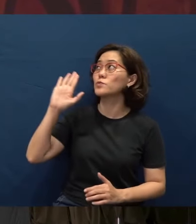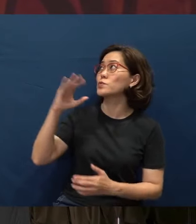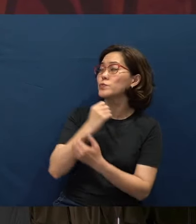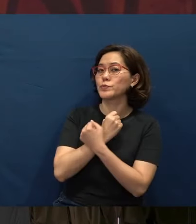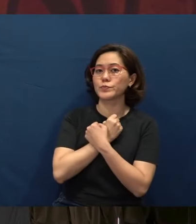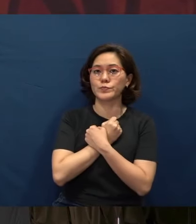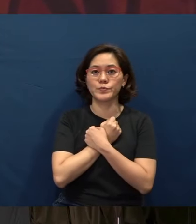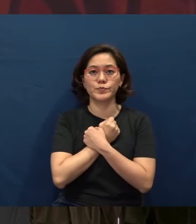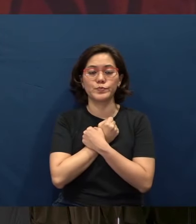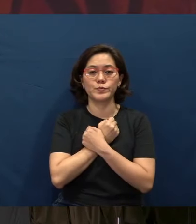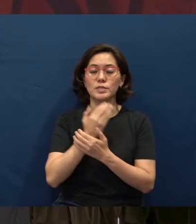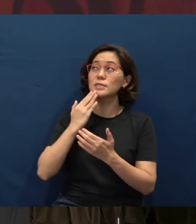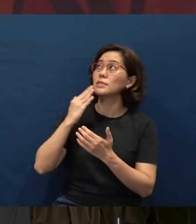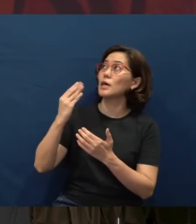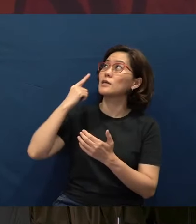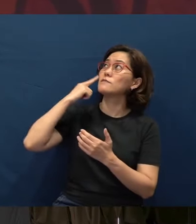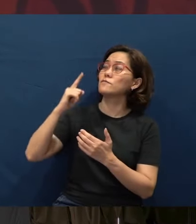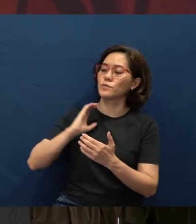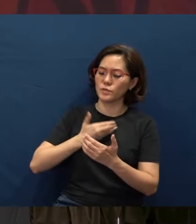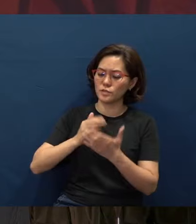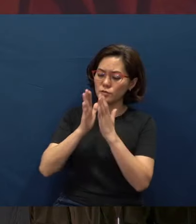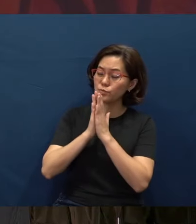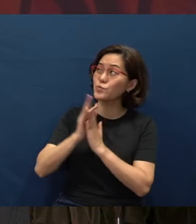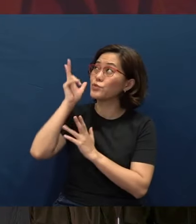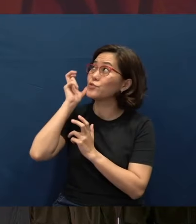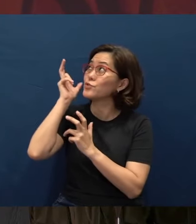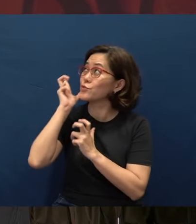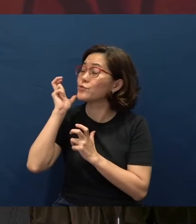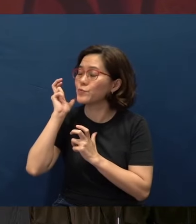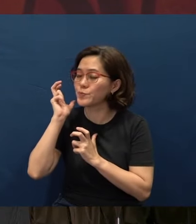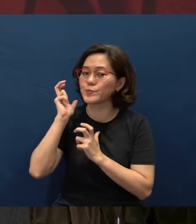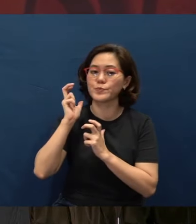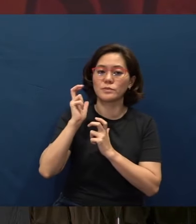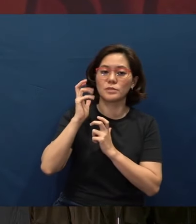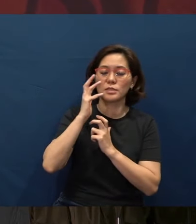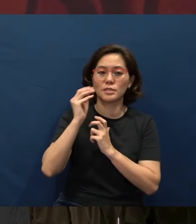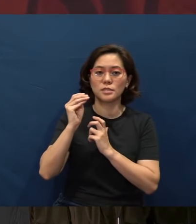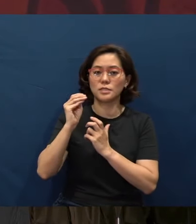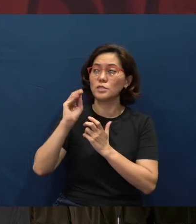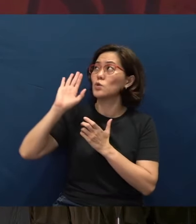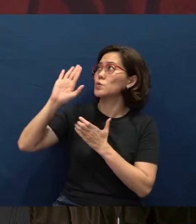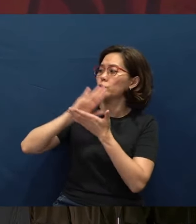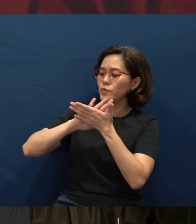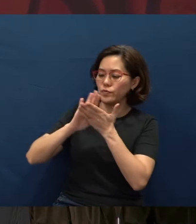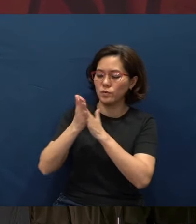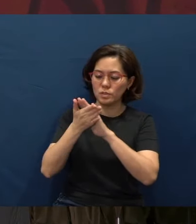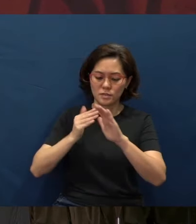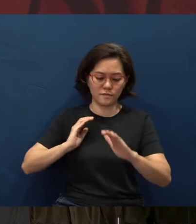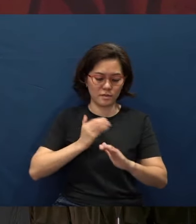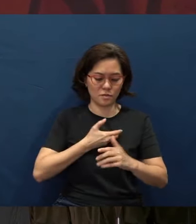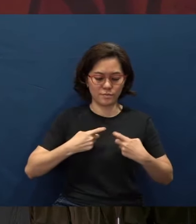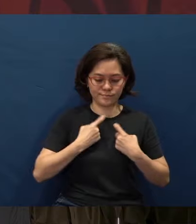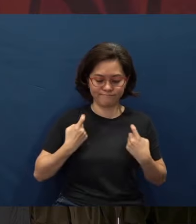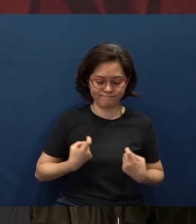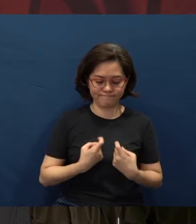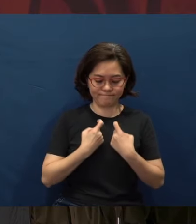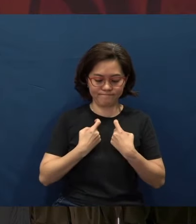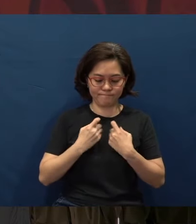And thank You for hearing our prayers and (the) forgiveness of our sins.